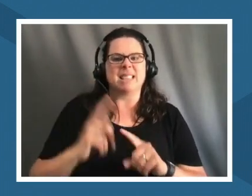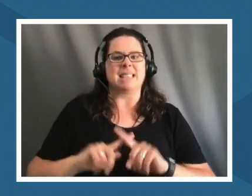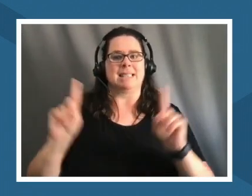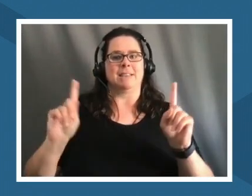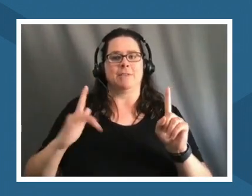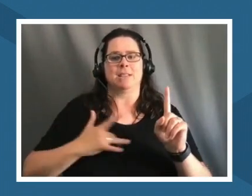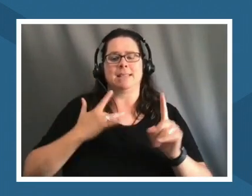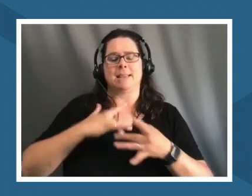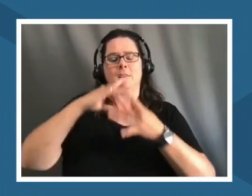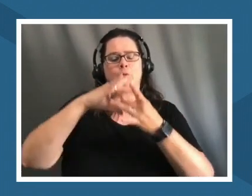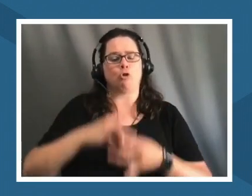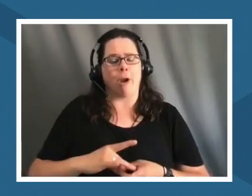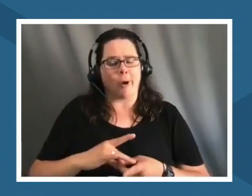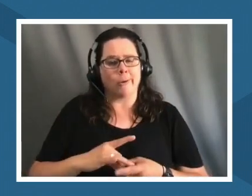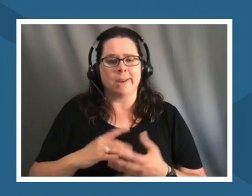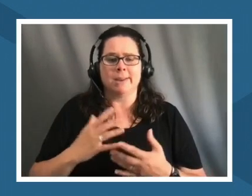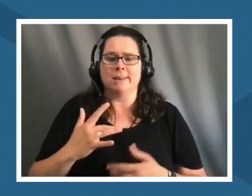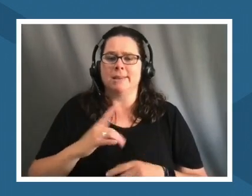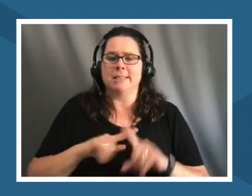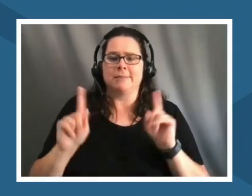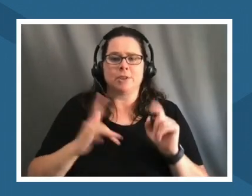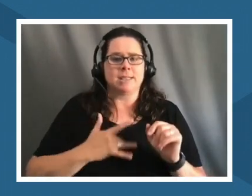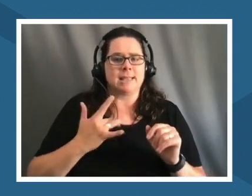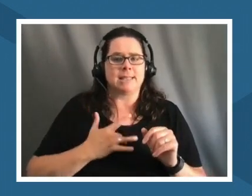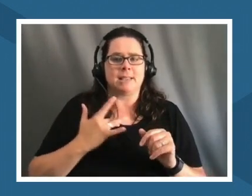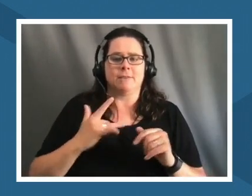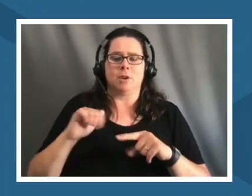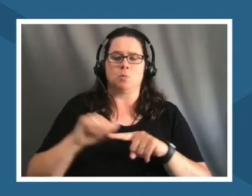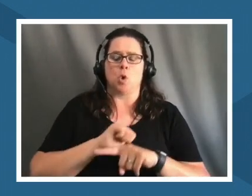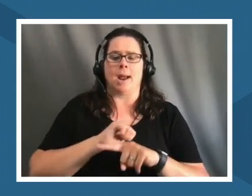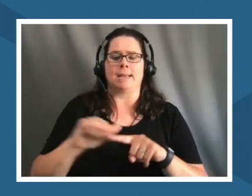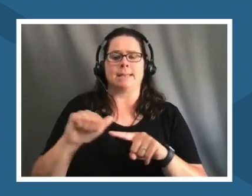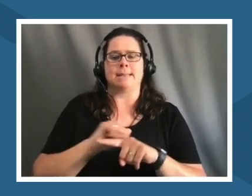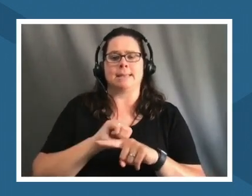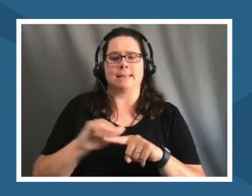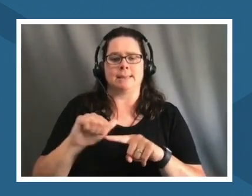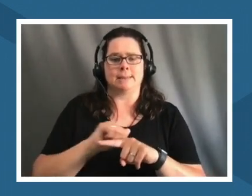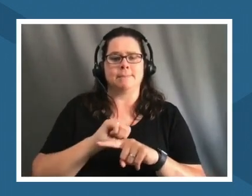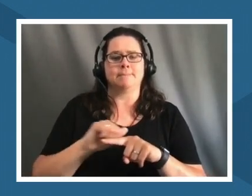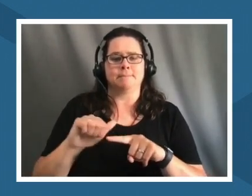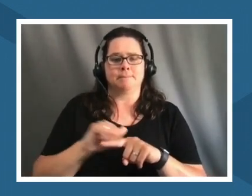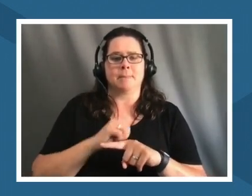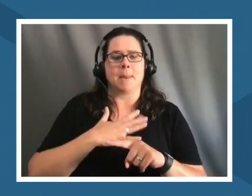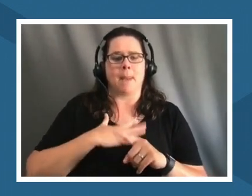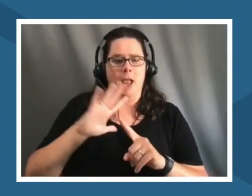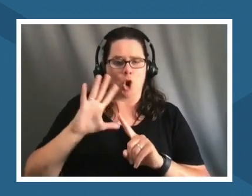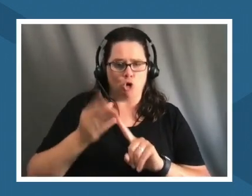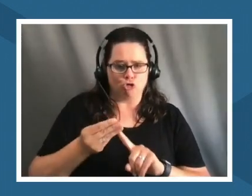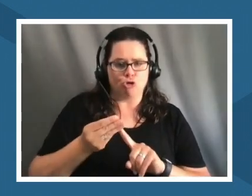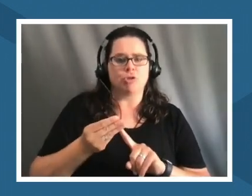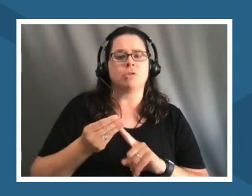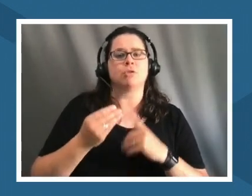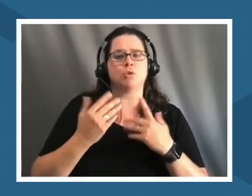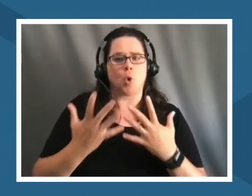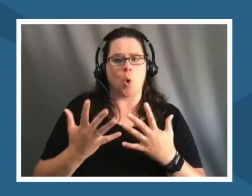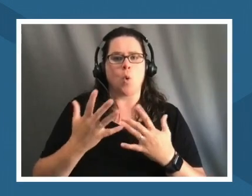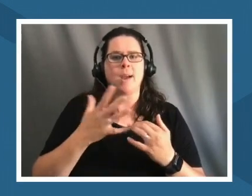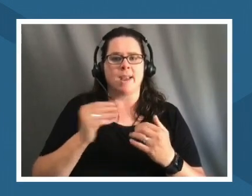it's a whole different uh way of practicing uh